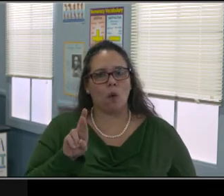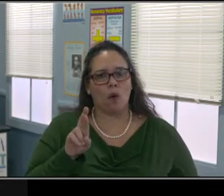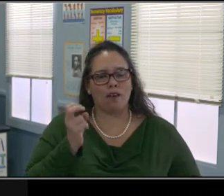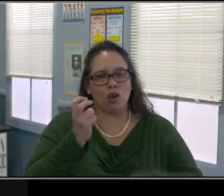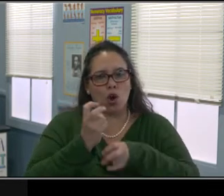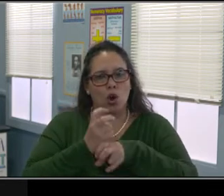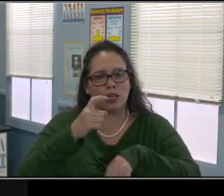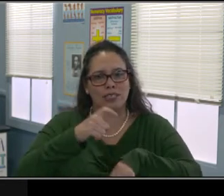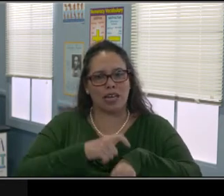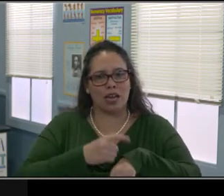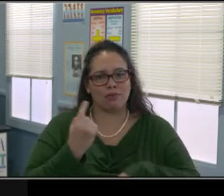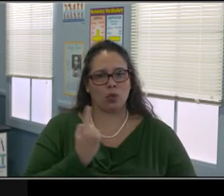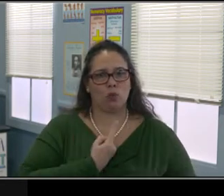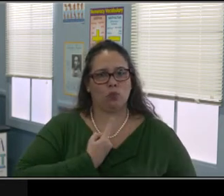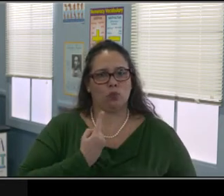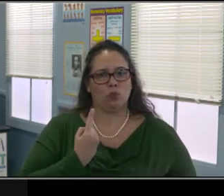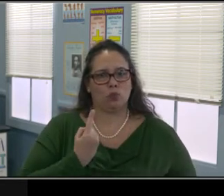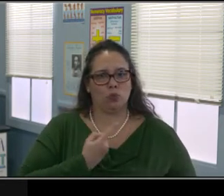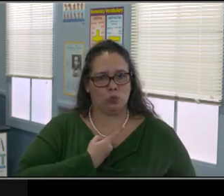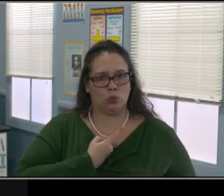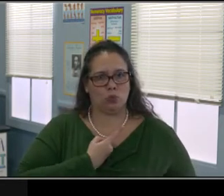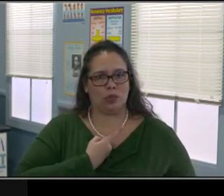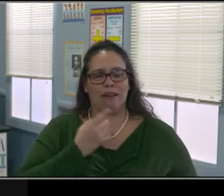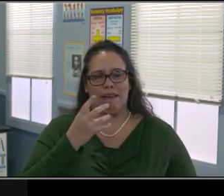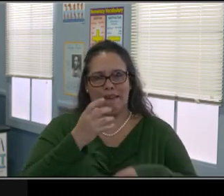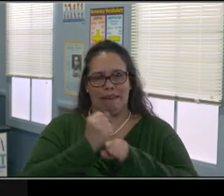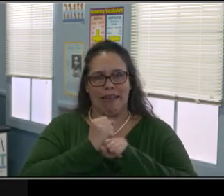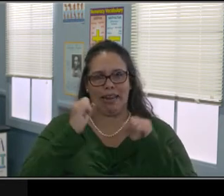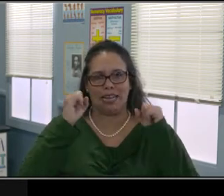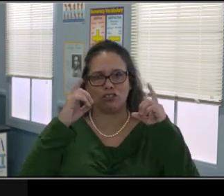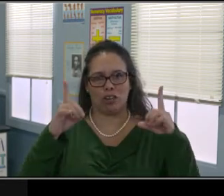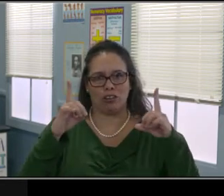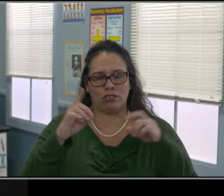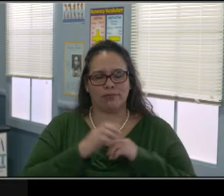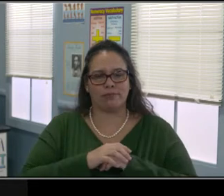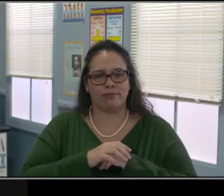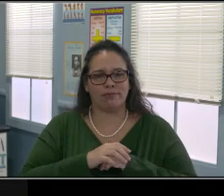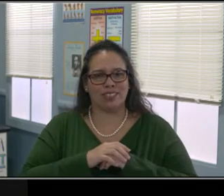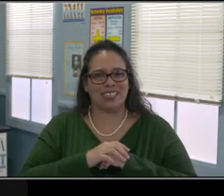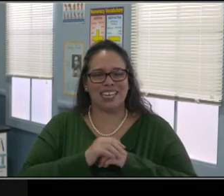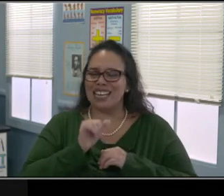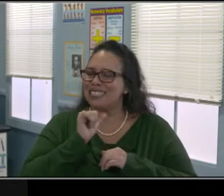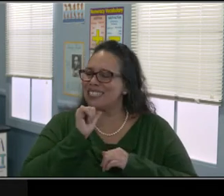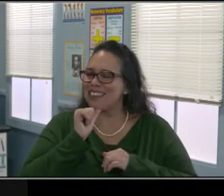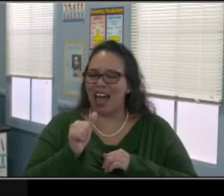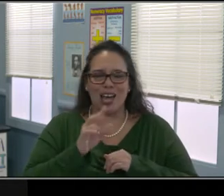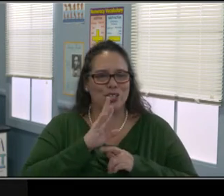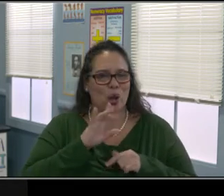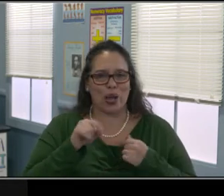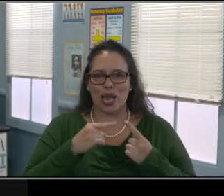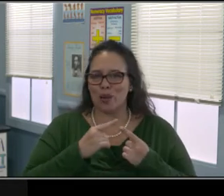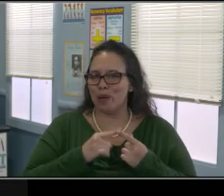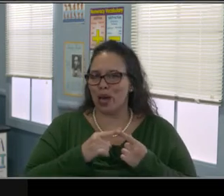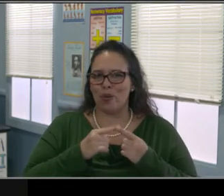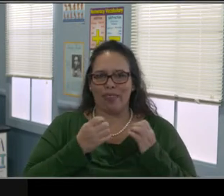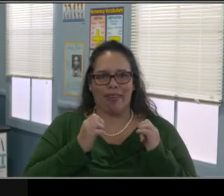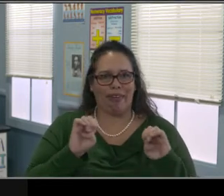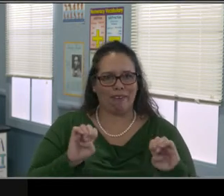just like students without disabilities. And I know it was already mentioned or packets, access to eBooks or audio books